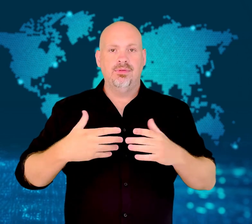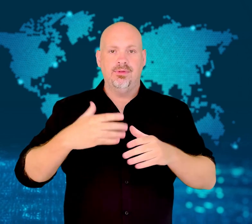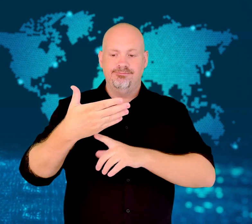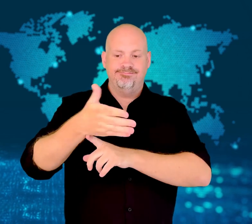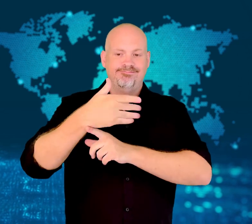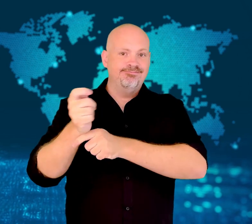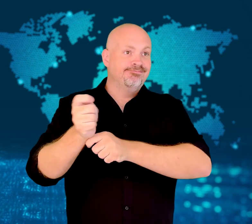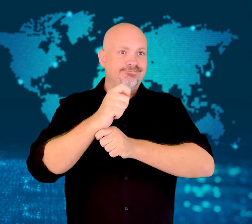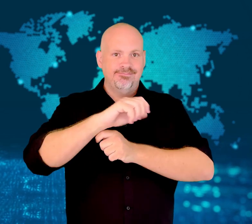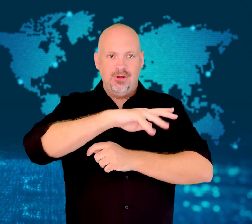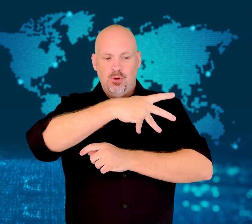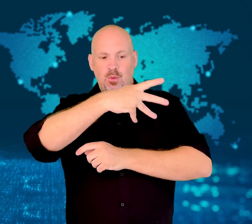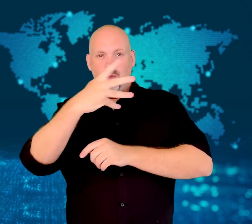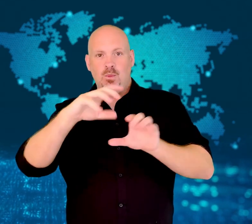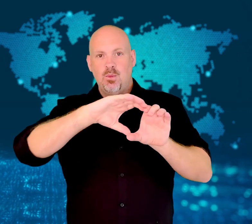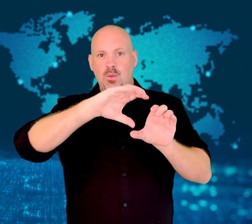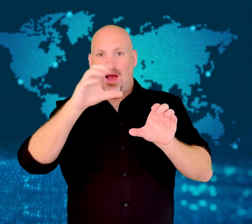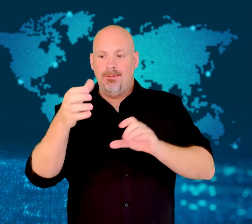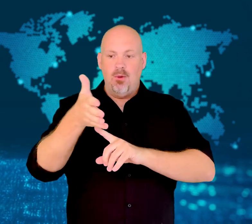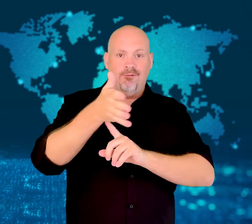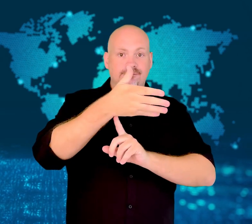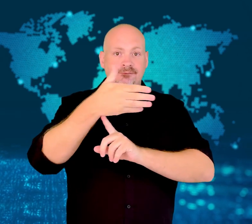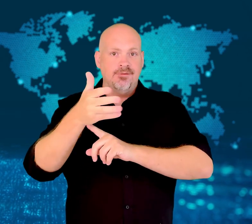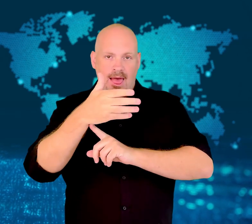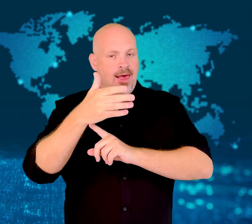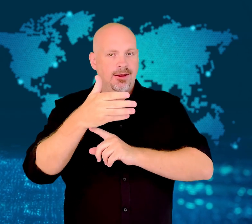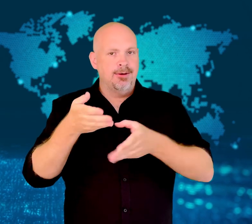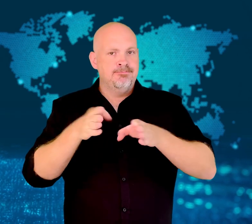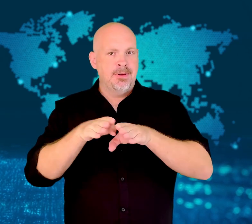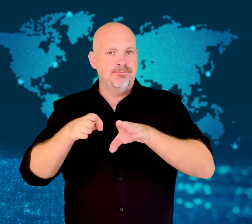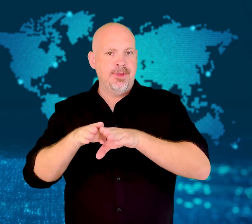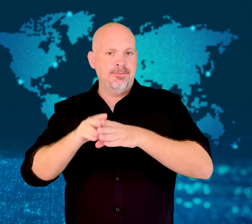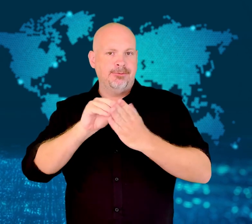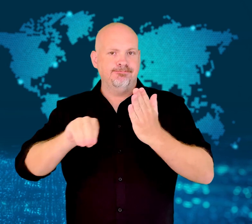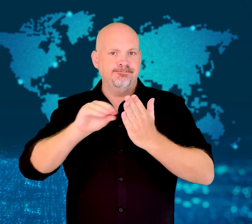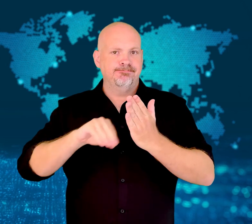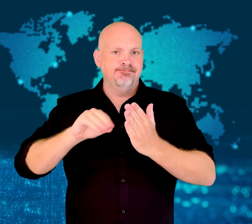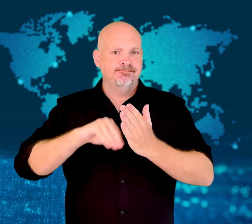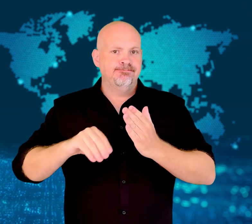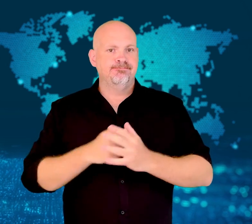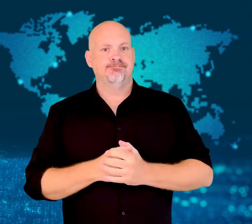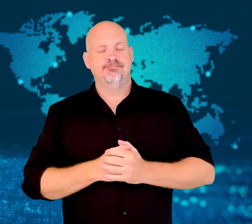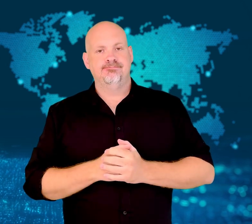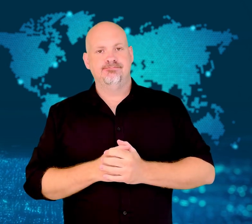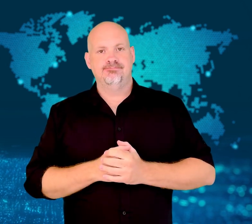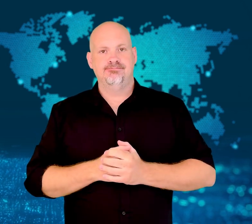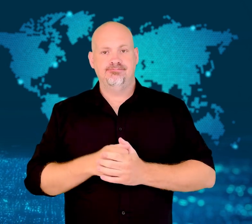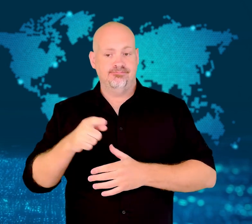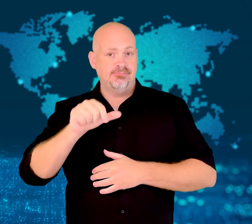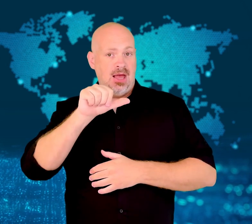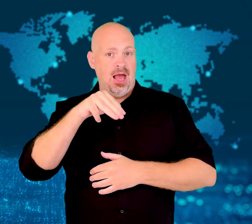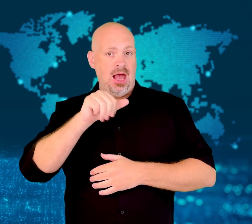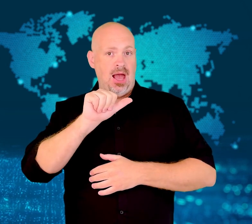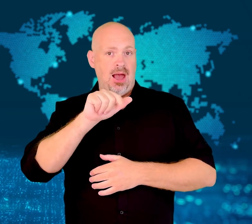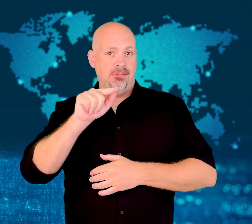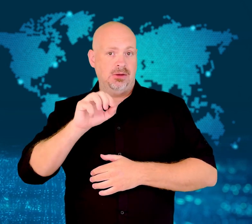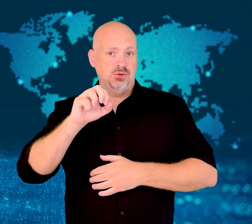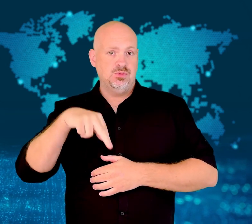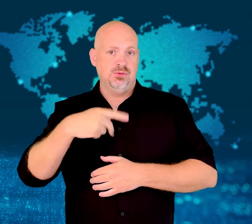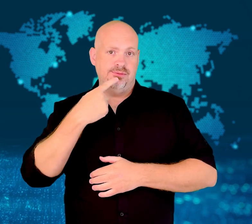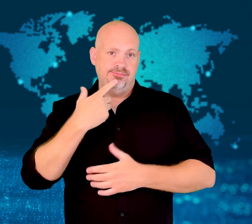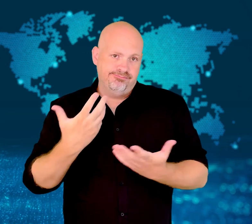The items that are now hidden include books, clothes, and rainbow flags.